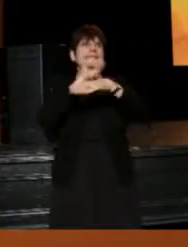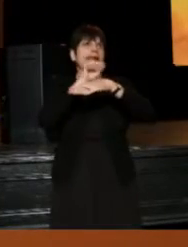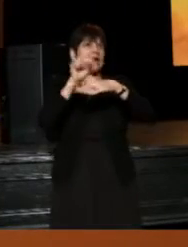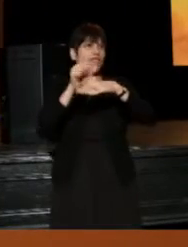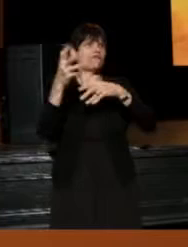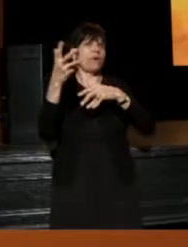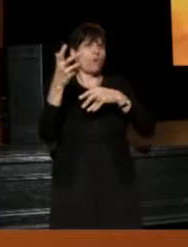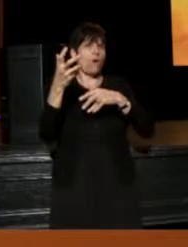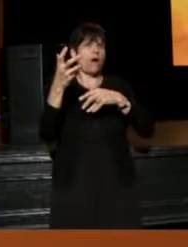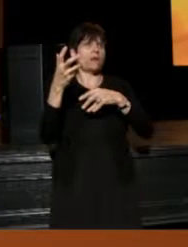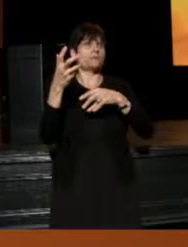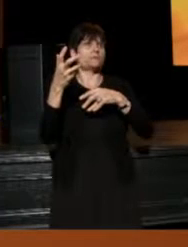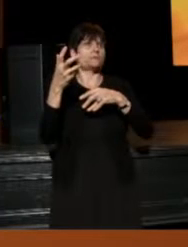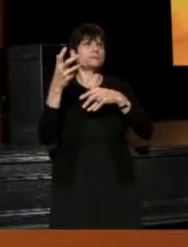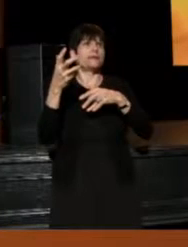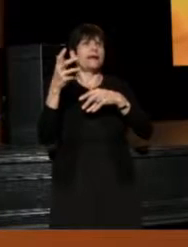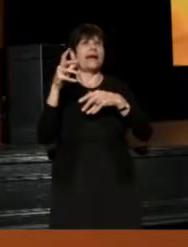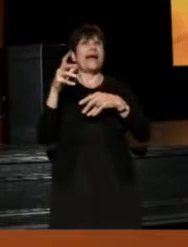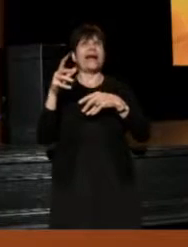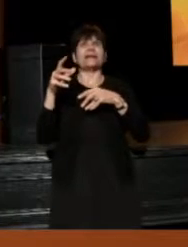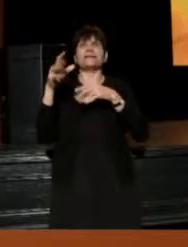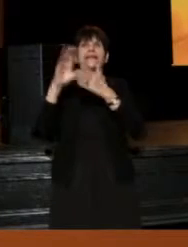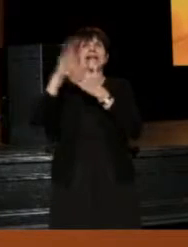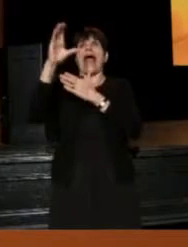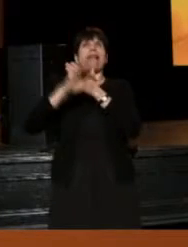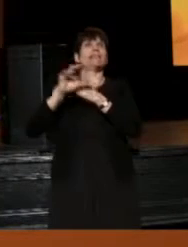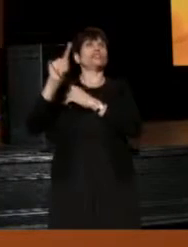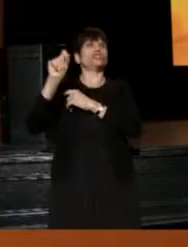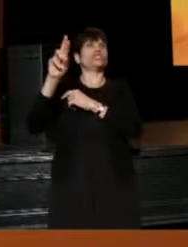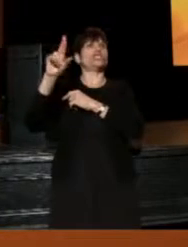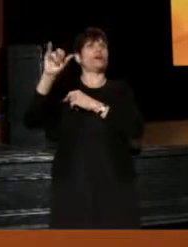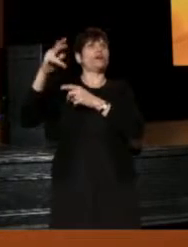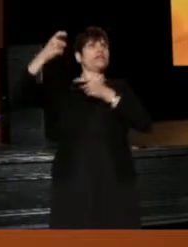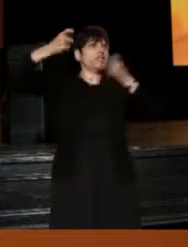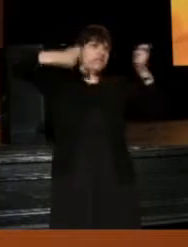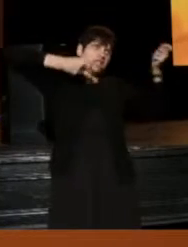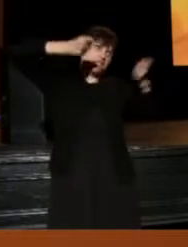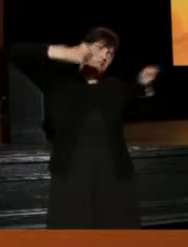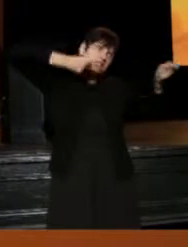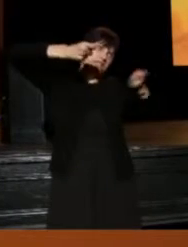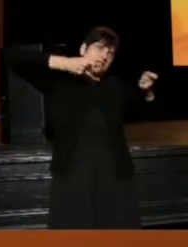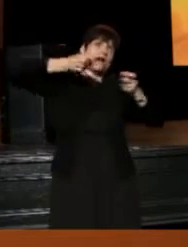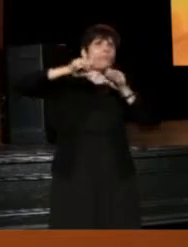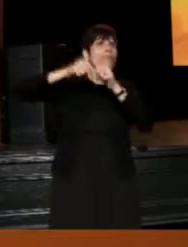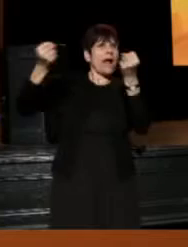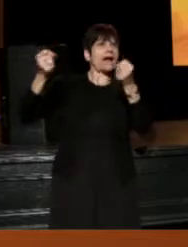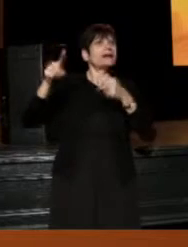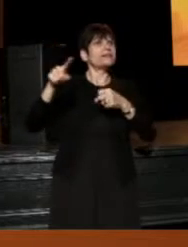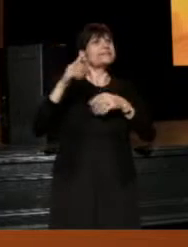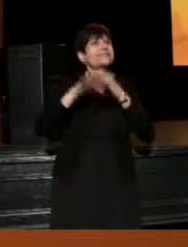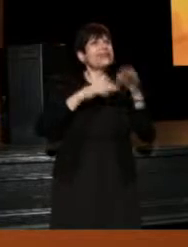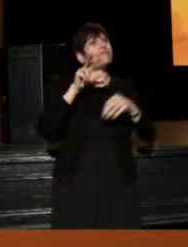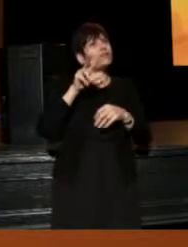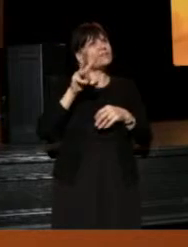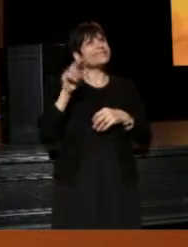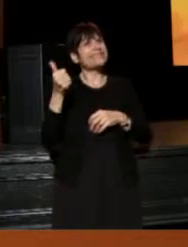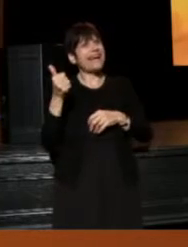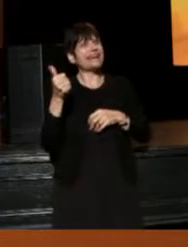and break the tyranny of the calendar. Instead of doing 36 performances, we do 10 take it off, put it back in rehearsal.